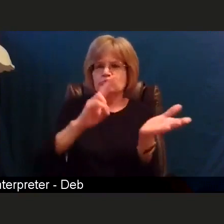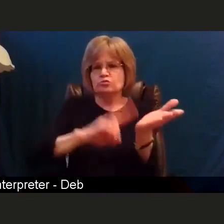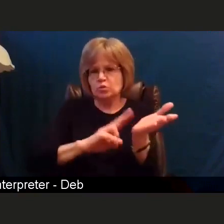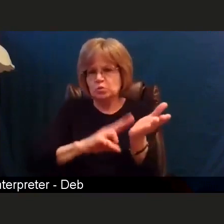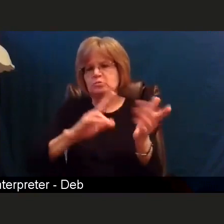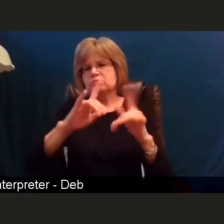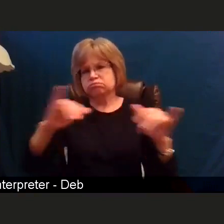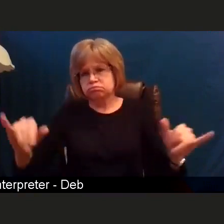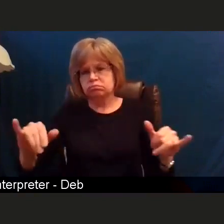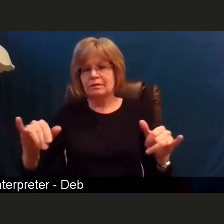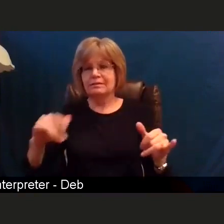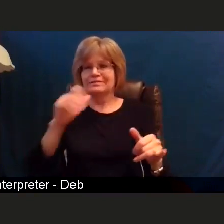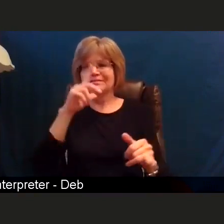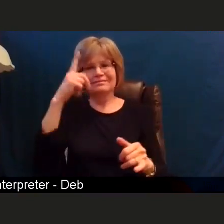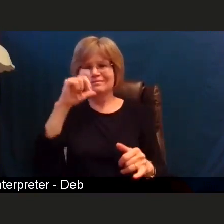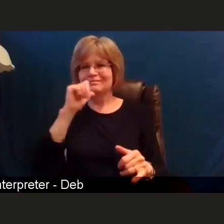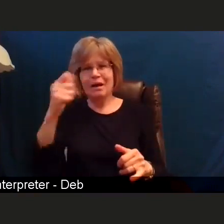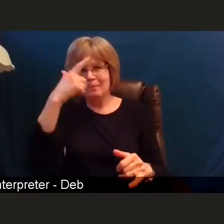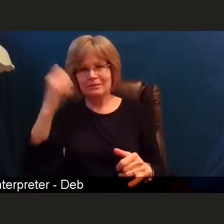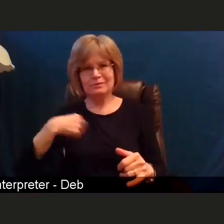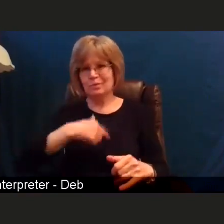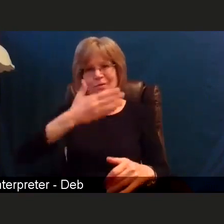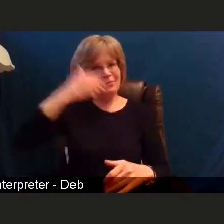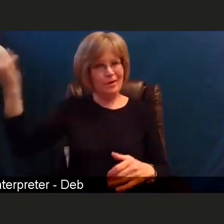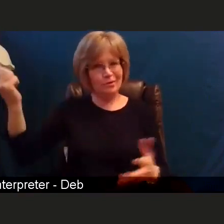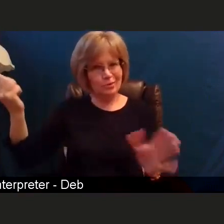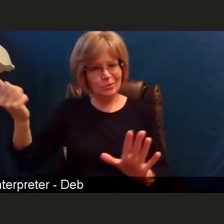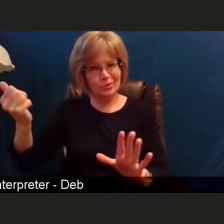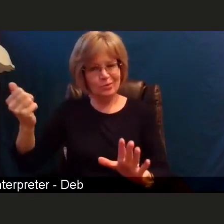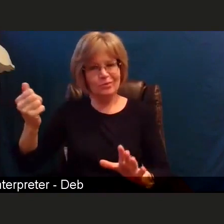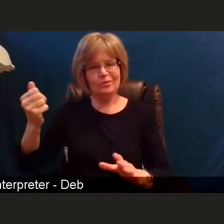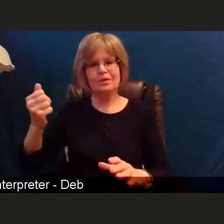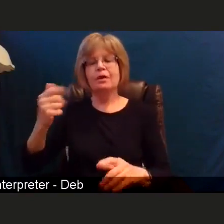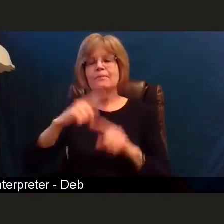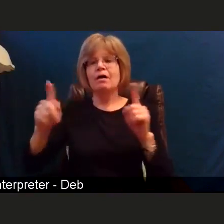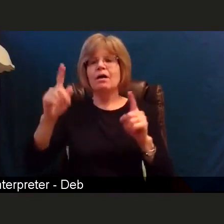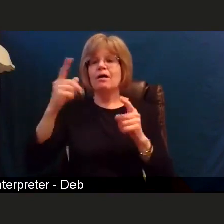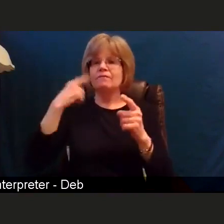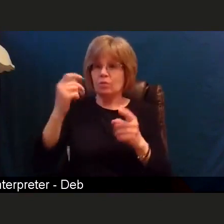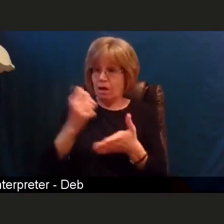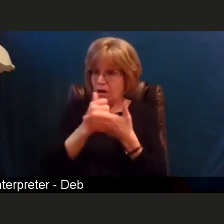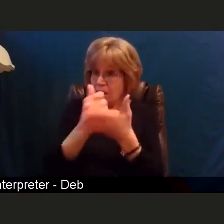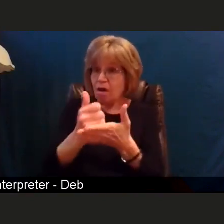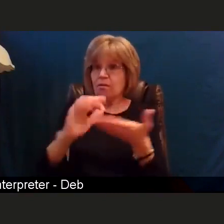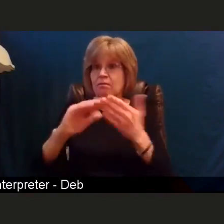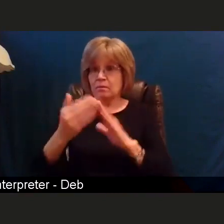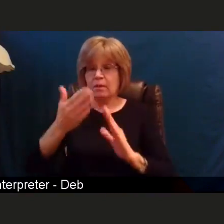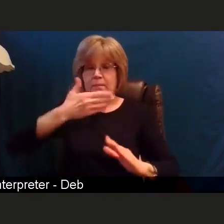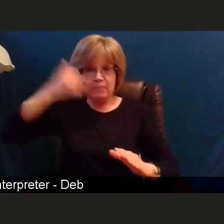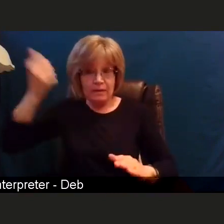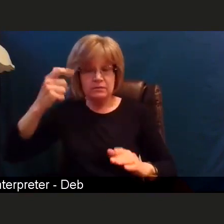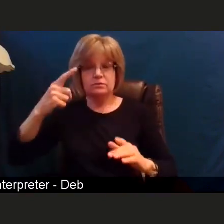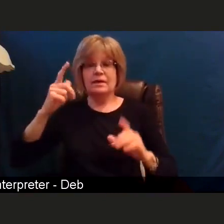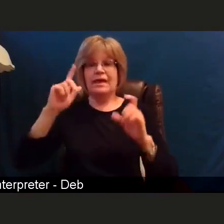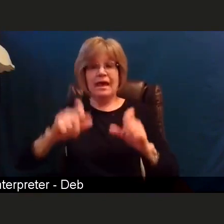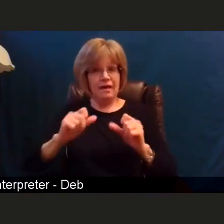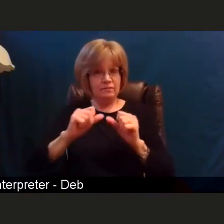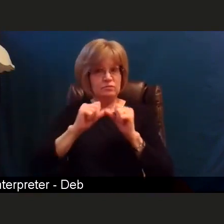to serve and protect the community, we must ensure protection and maintaining the ability